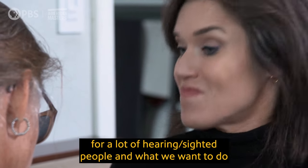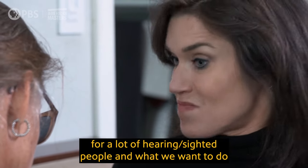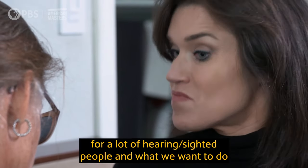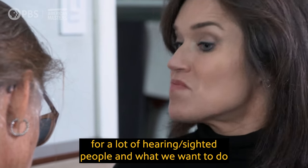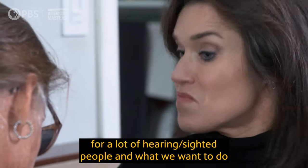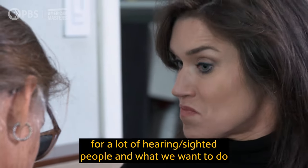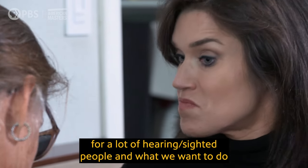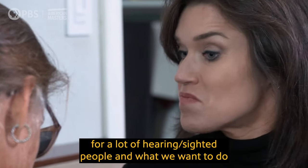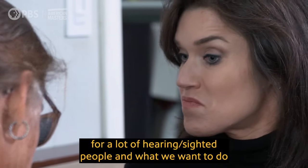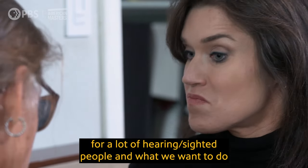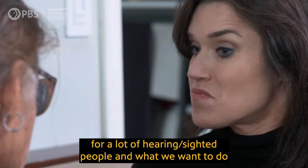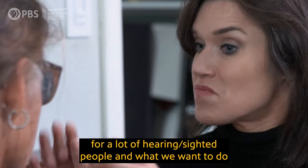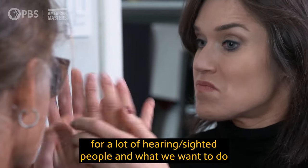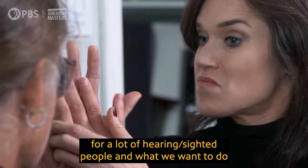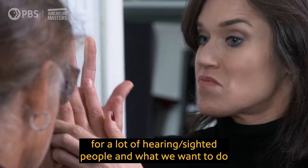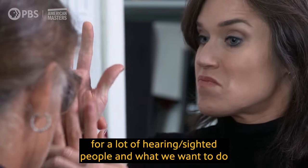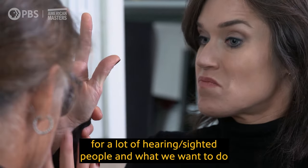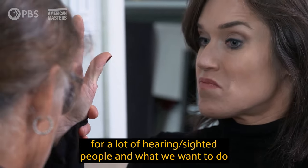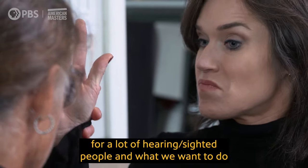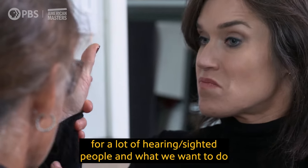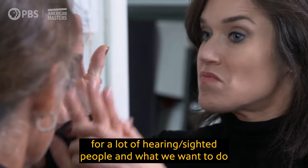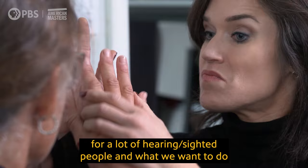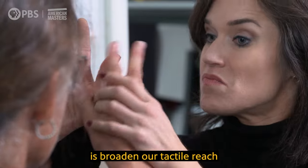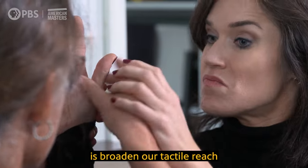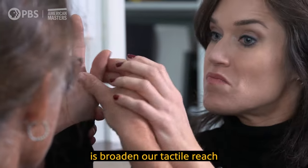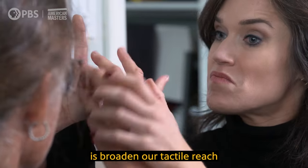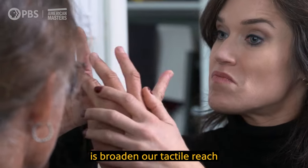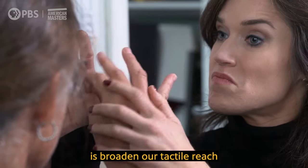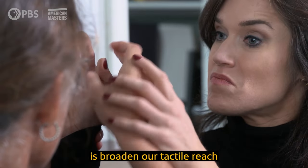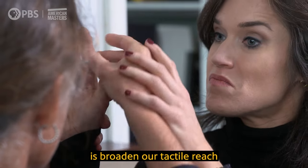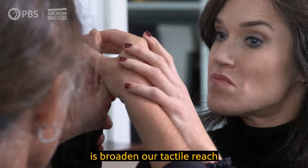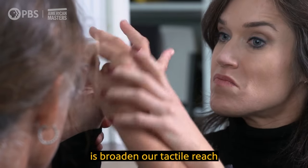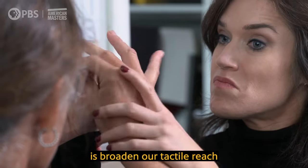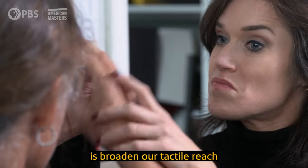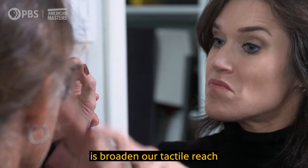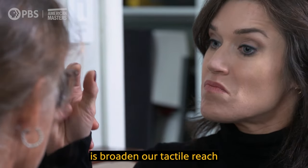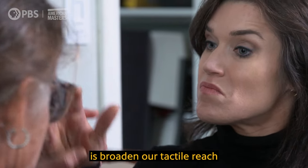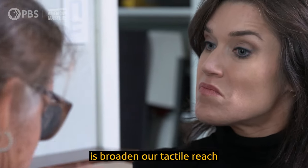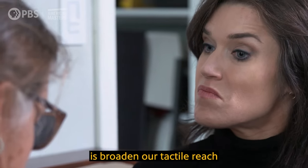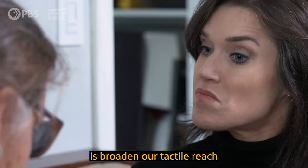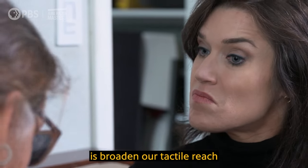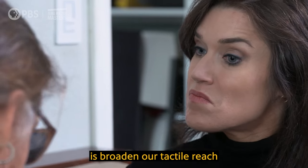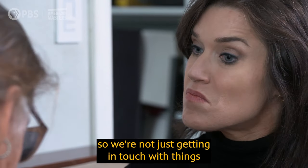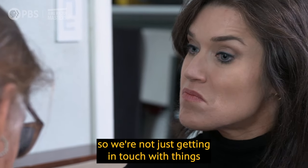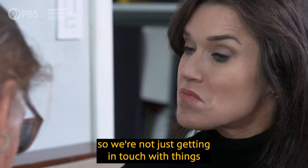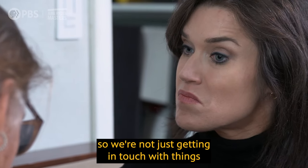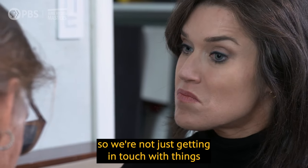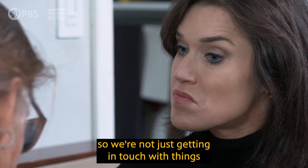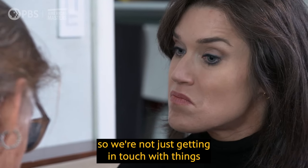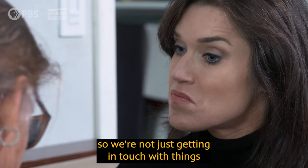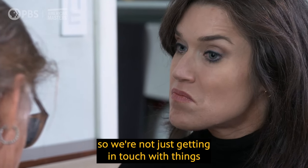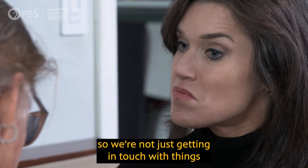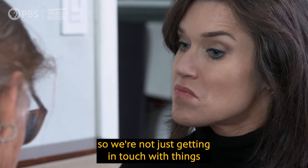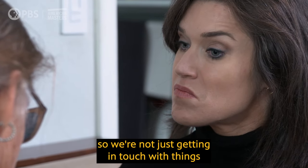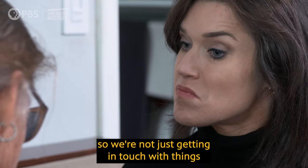for a lot of hearing/sighted people and what we want to do is broaden our tactile reach so we're not just getting in touch with things